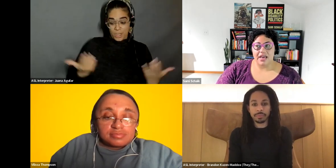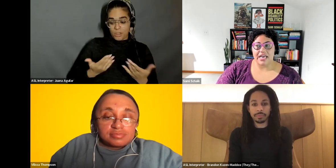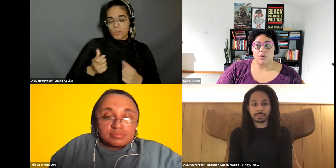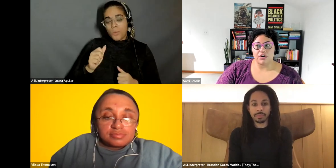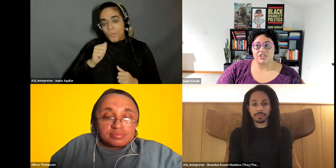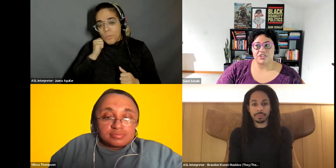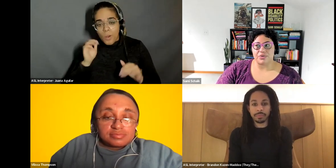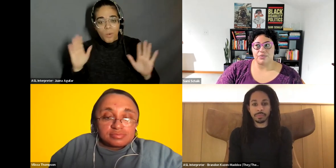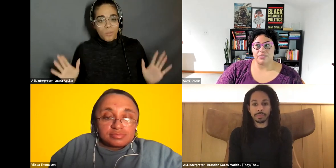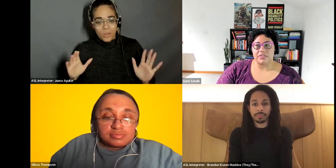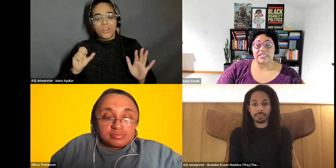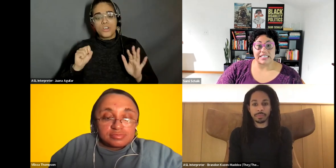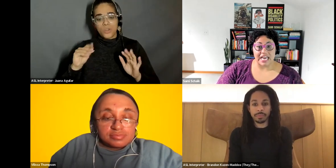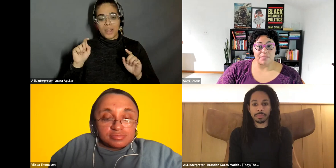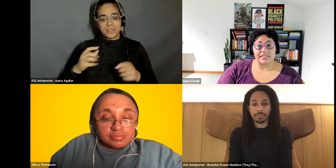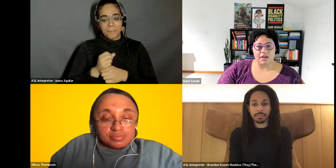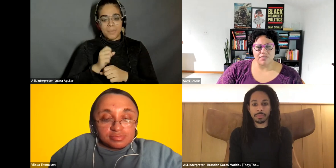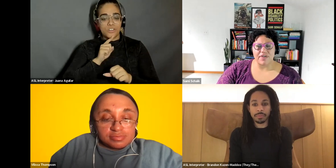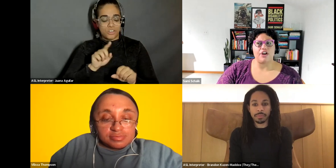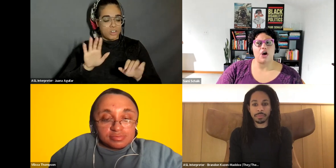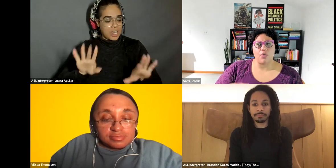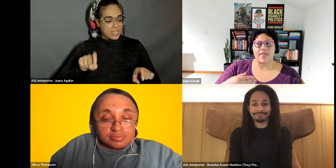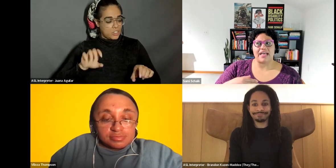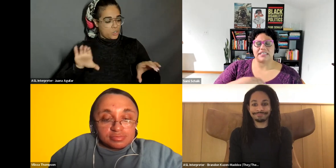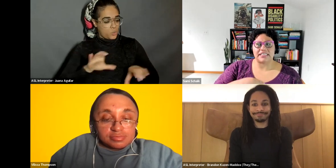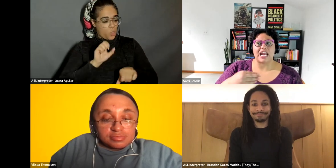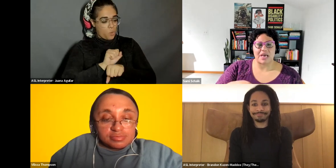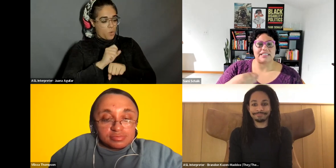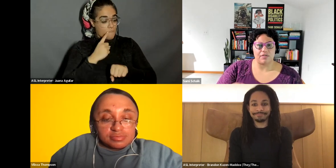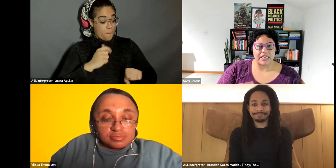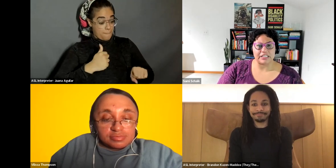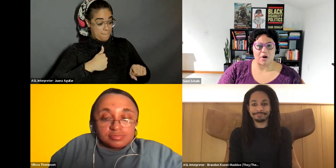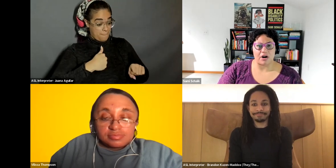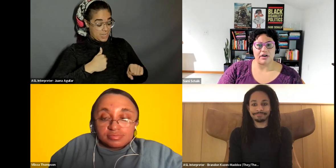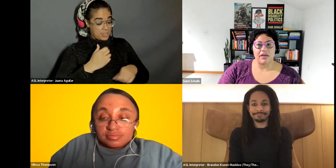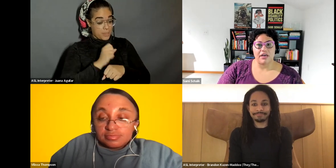Sami Schalk: in order to sustain myself and know that sustaining myself is part